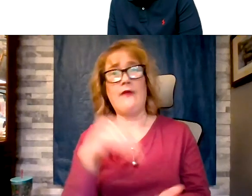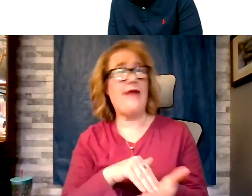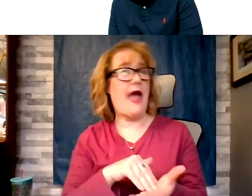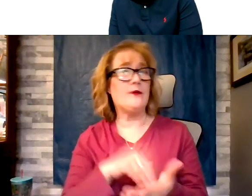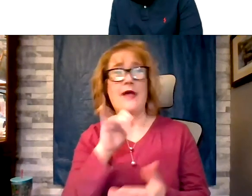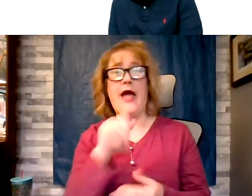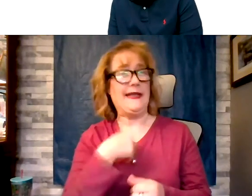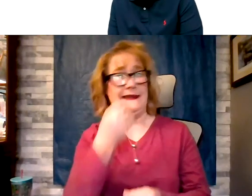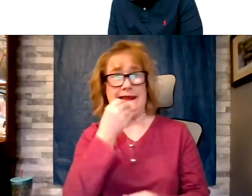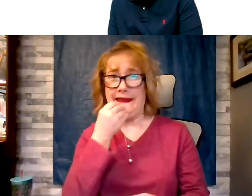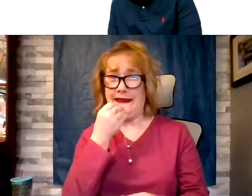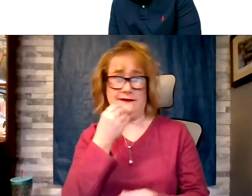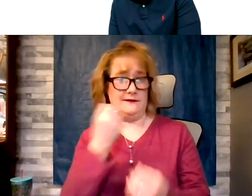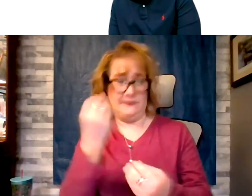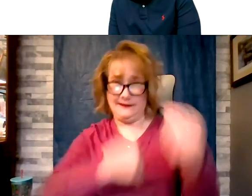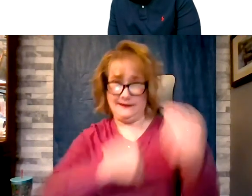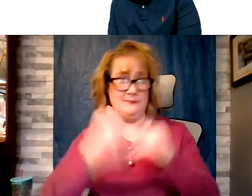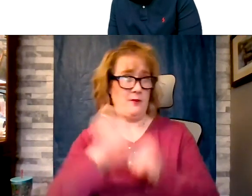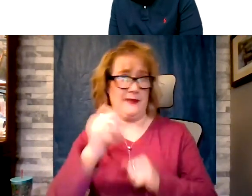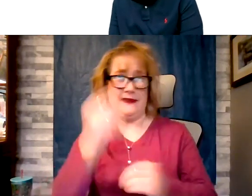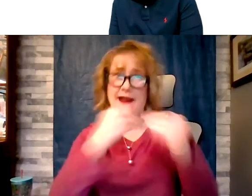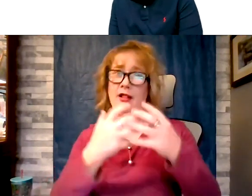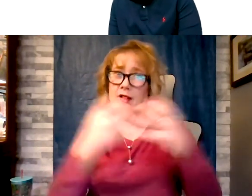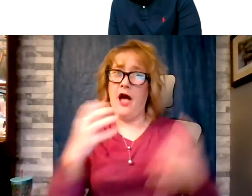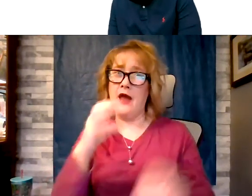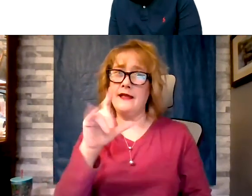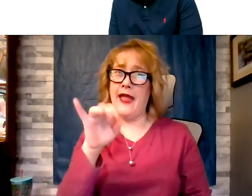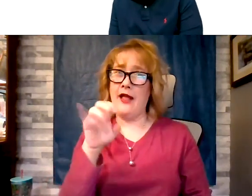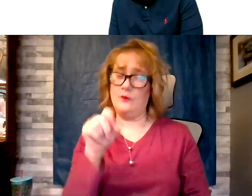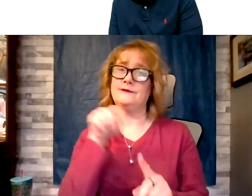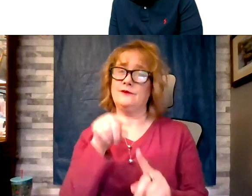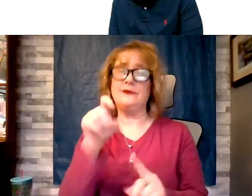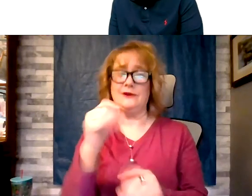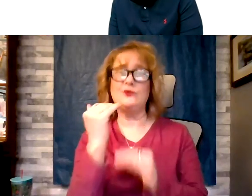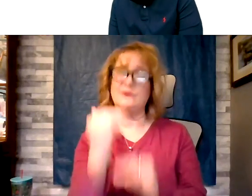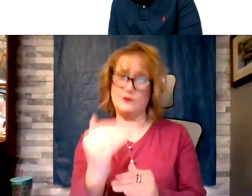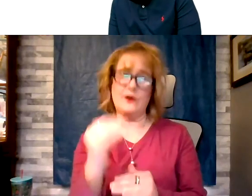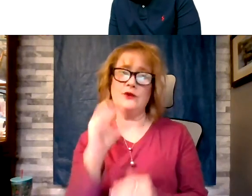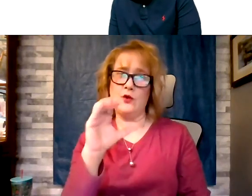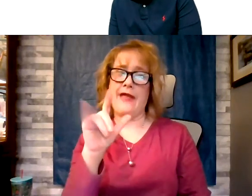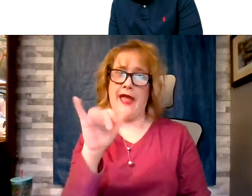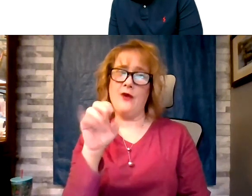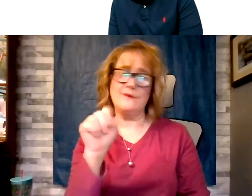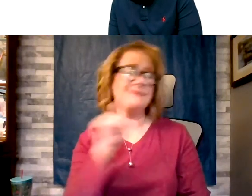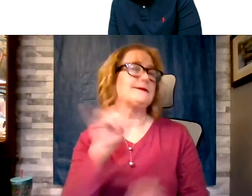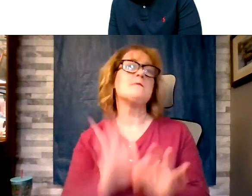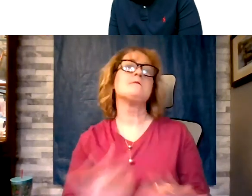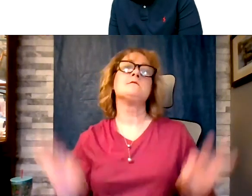can. So caloric restriction is clearly important. Sitting down with your dietitian, they can tell you about what you should